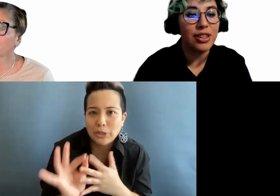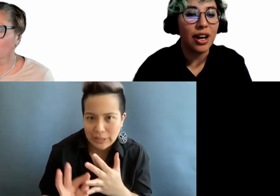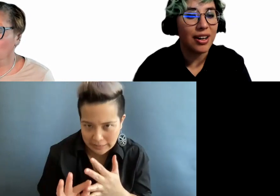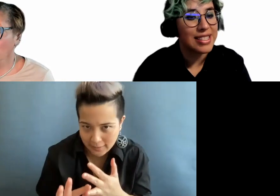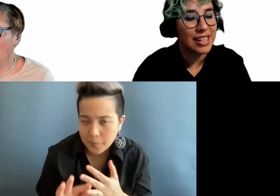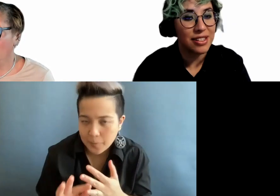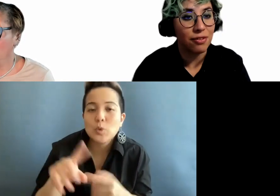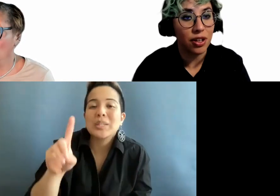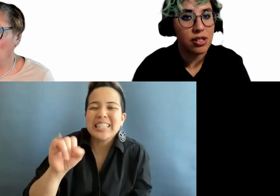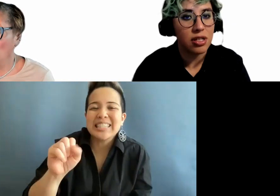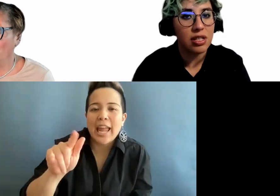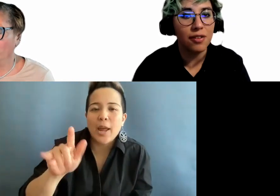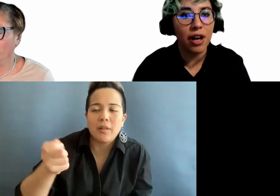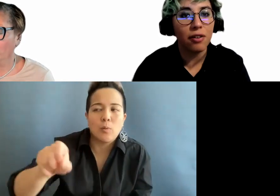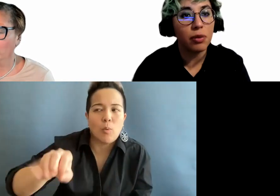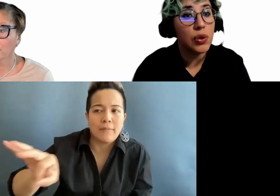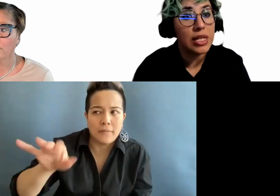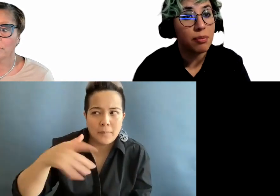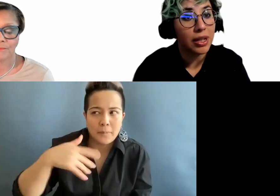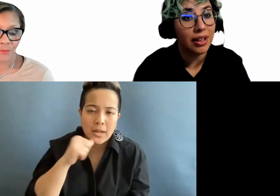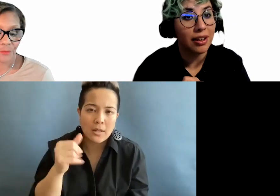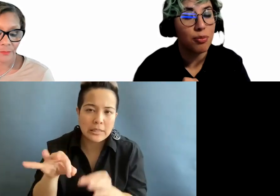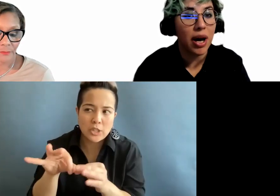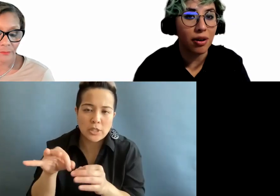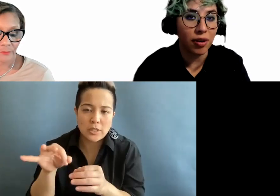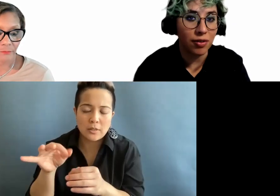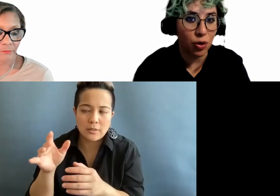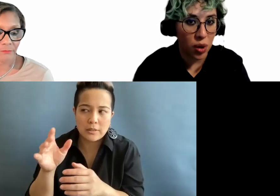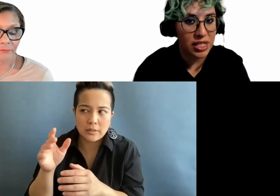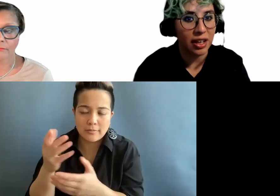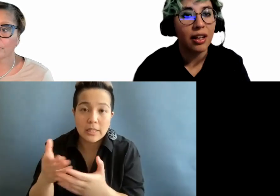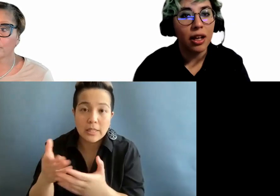non essential functions. If you have music playing in the background of your website,